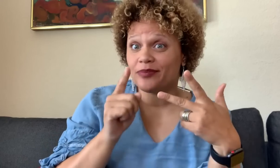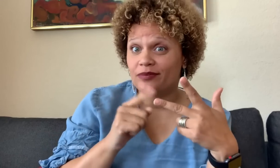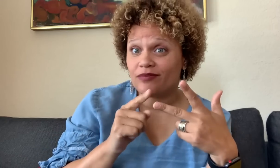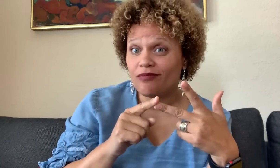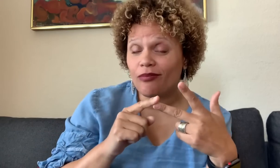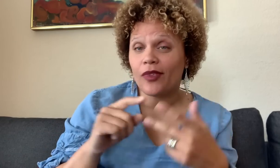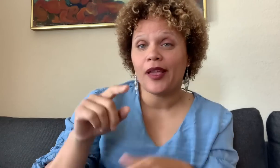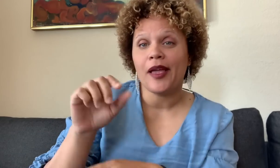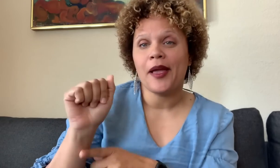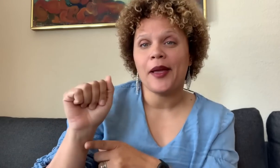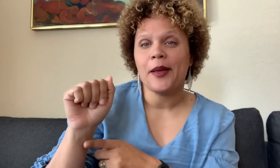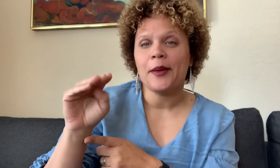Next, make amends.